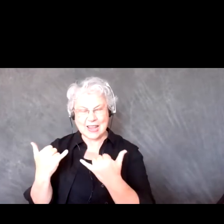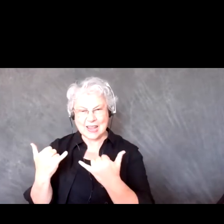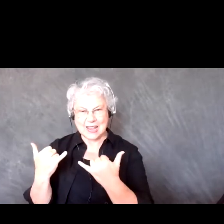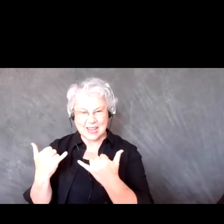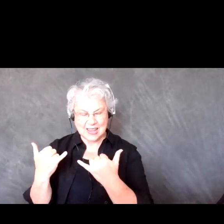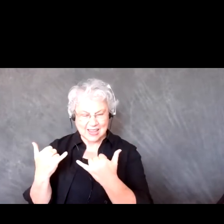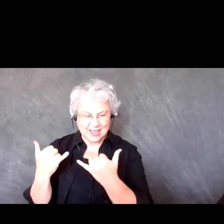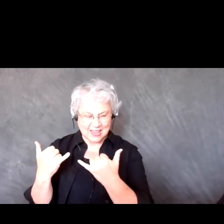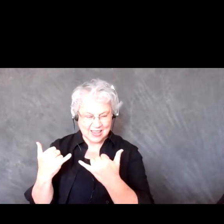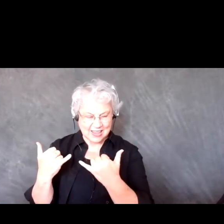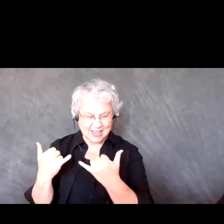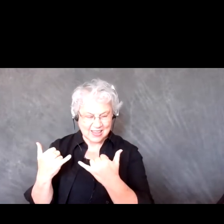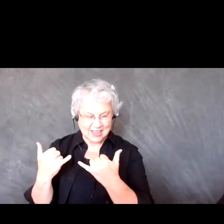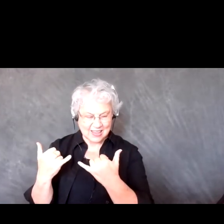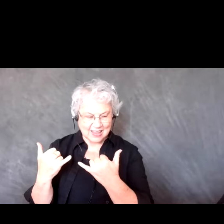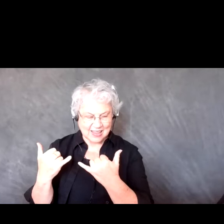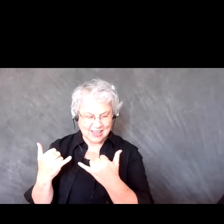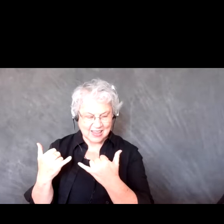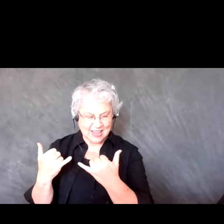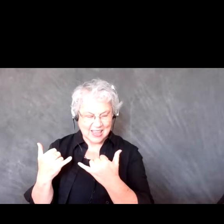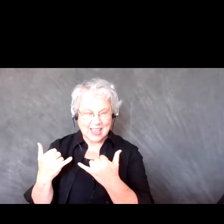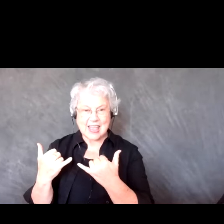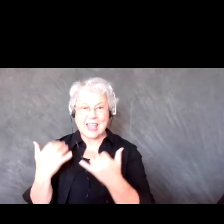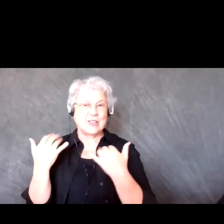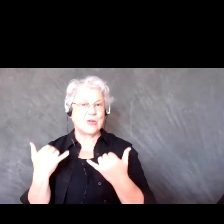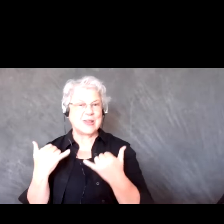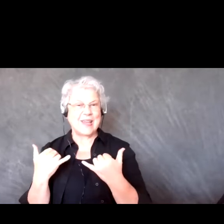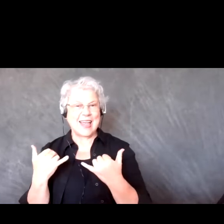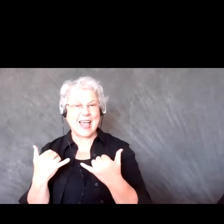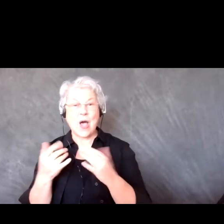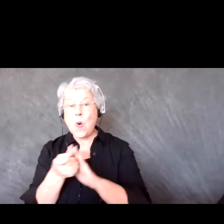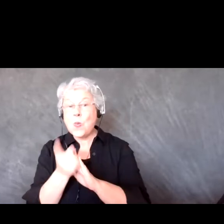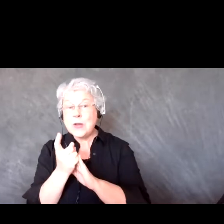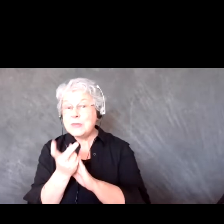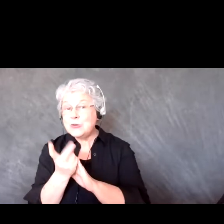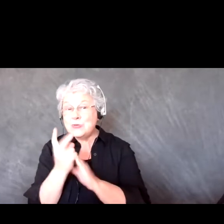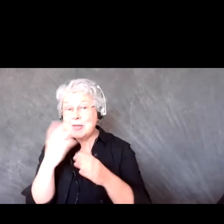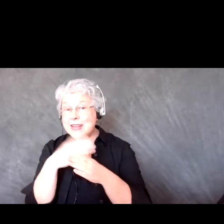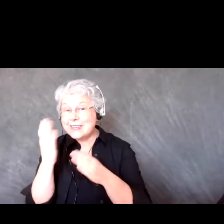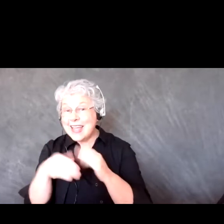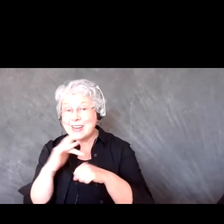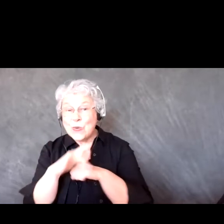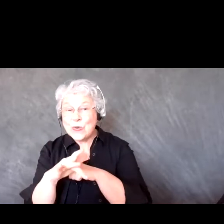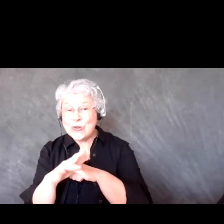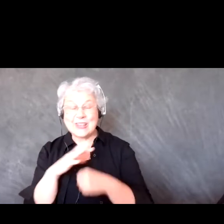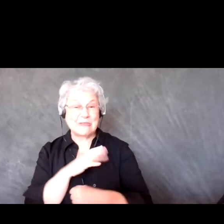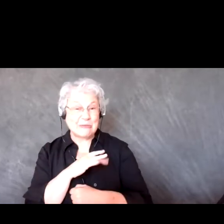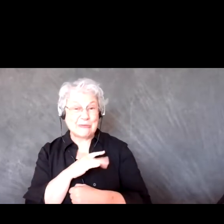But other than that, we will end an hour, or not an hour, one minute early. So, enjoy the rest of